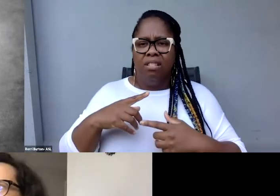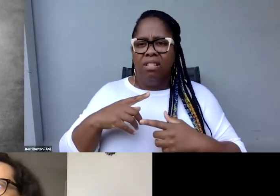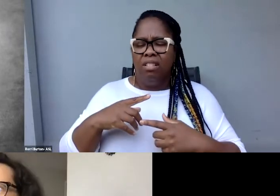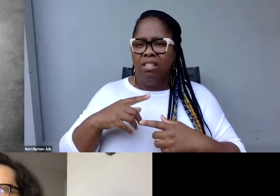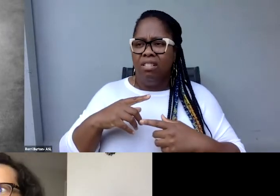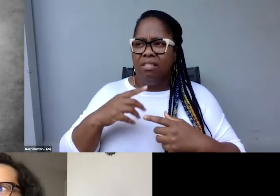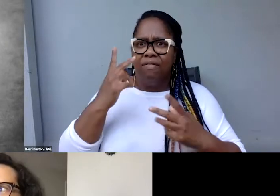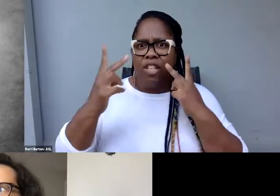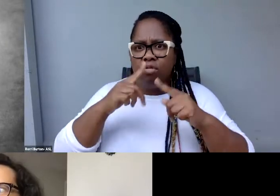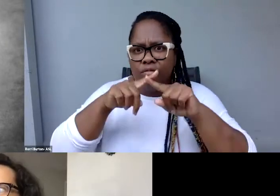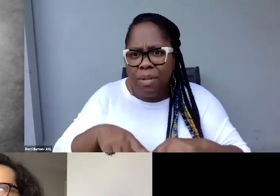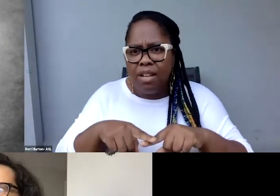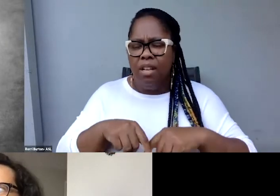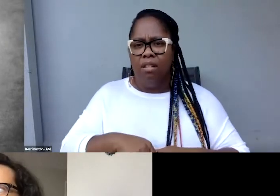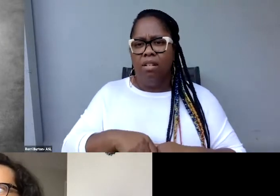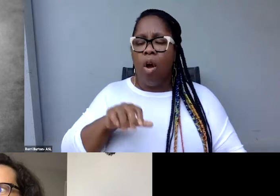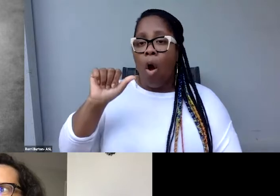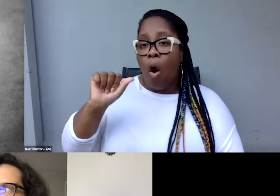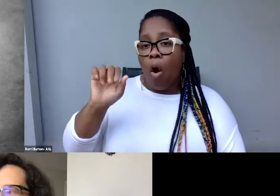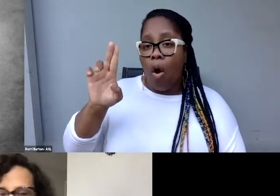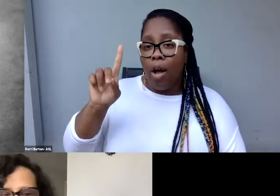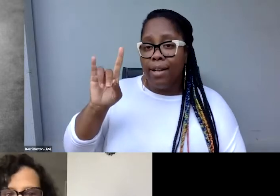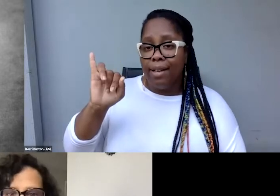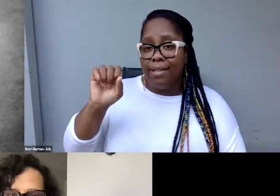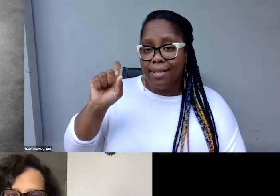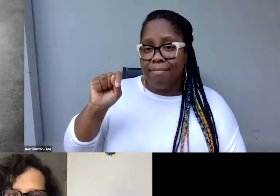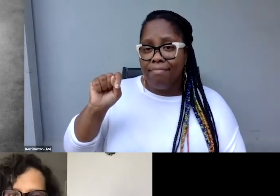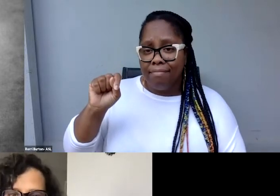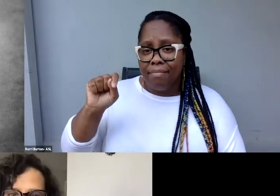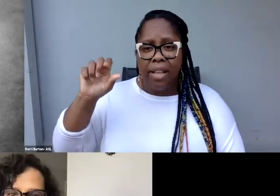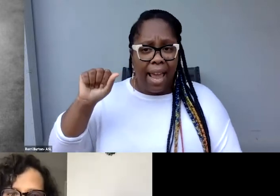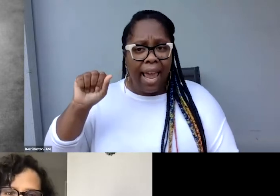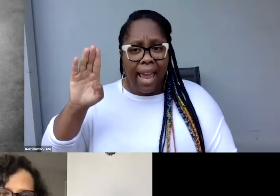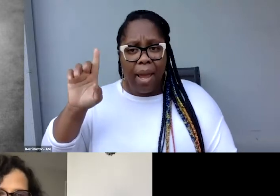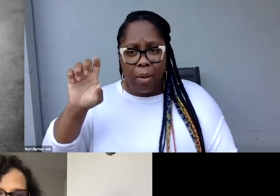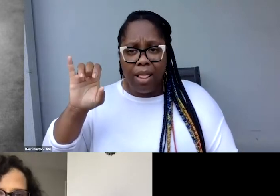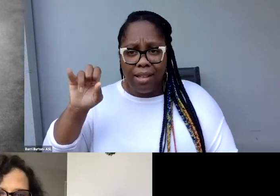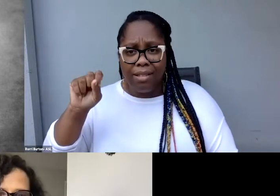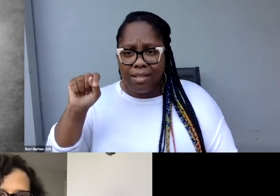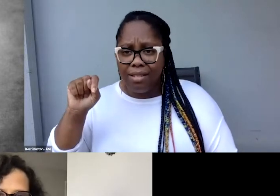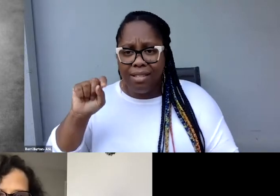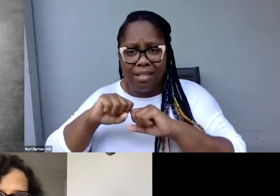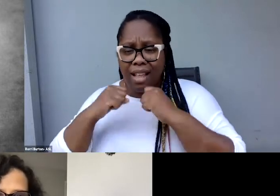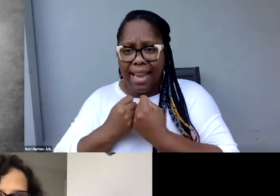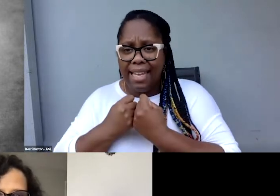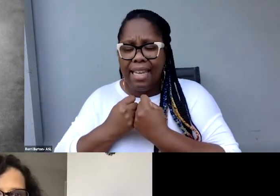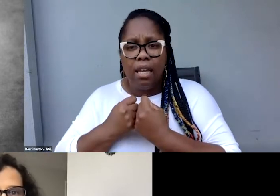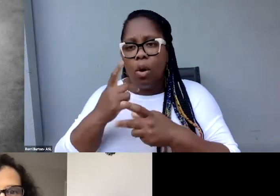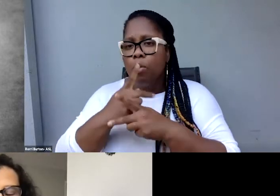And filmmakers and producers don't realize that they should be considering this stuff from the very beginning.